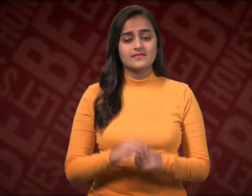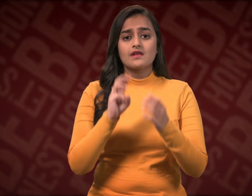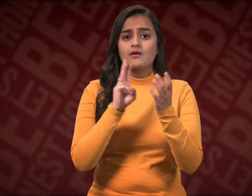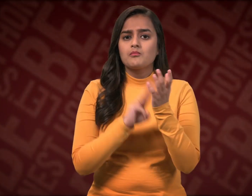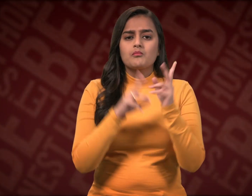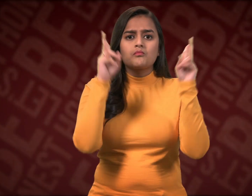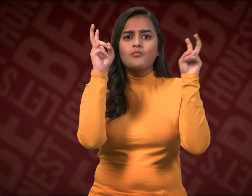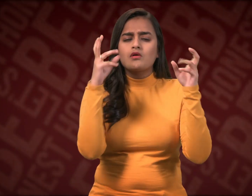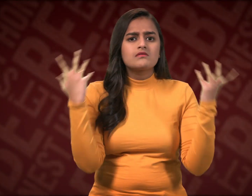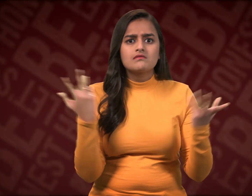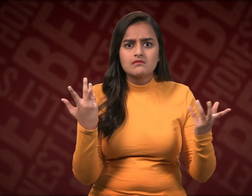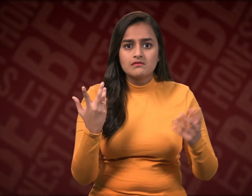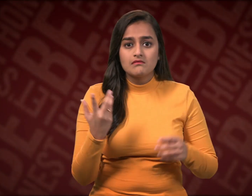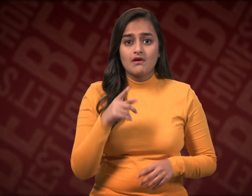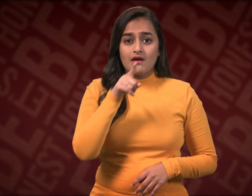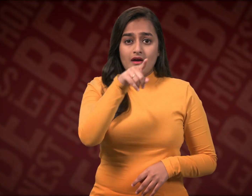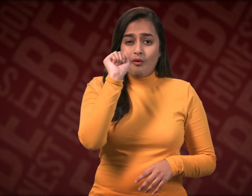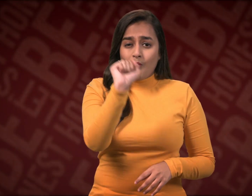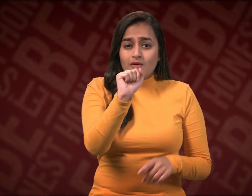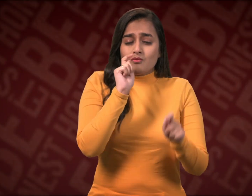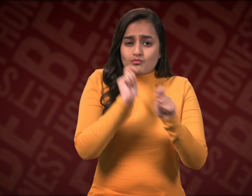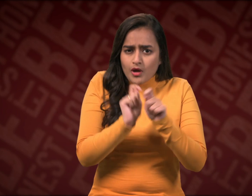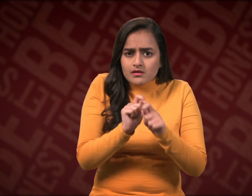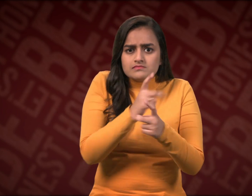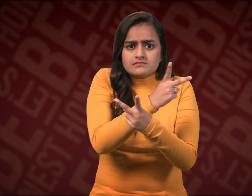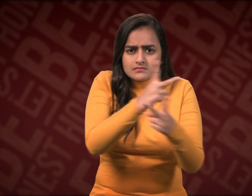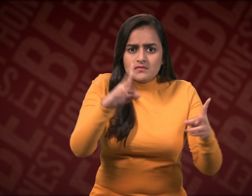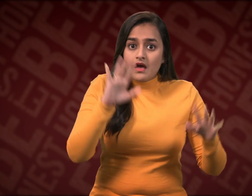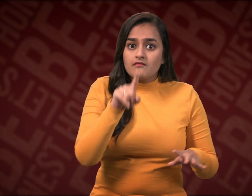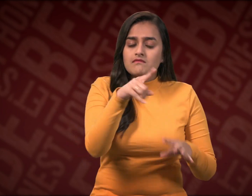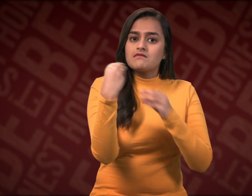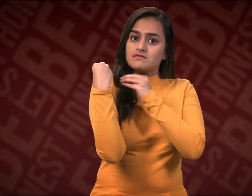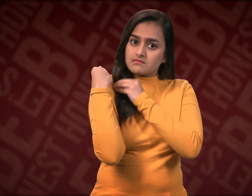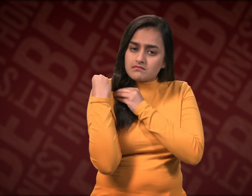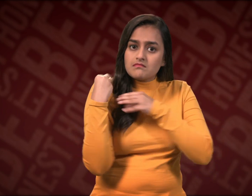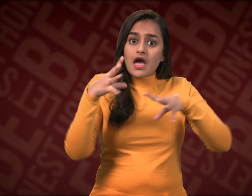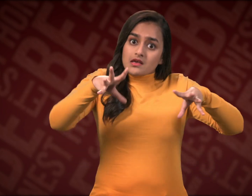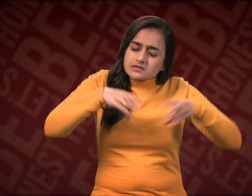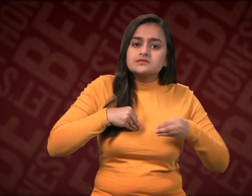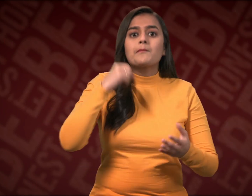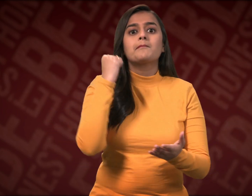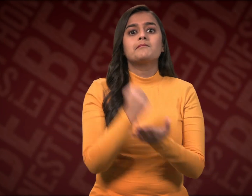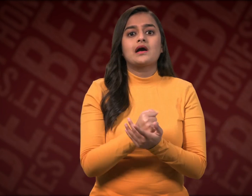Moral of the story is, Take responsibility for your actions.